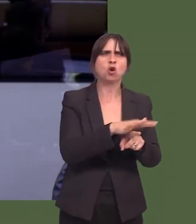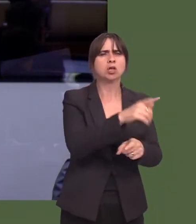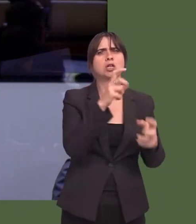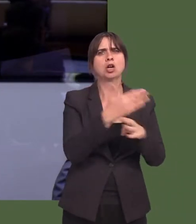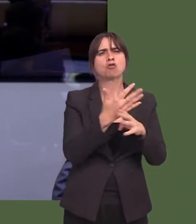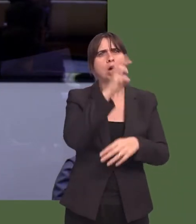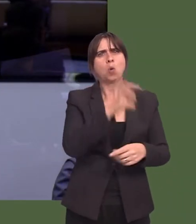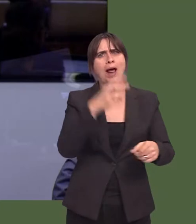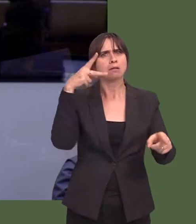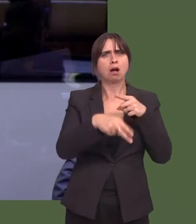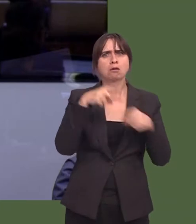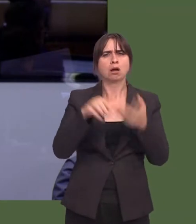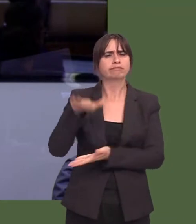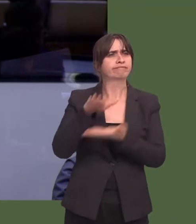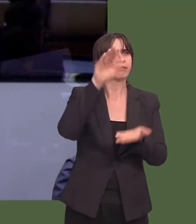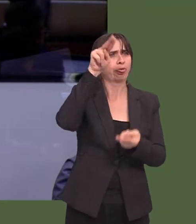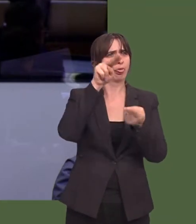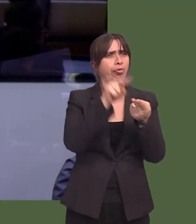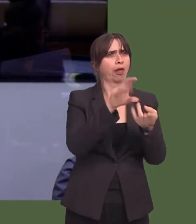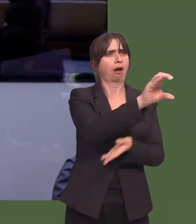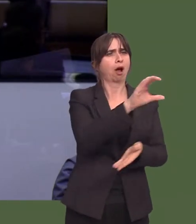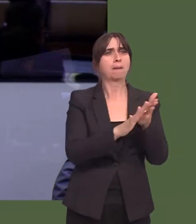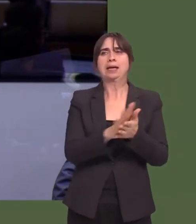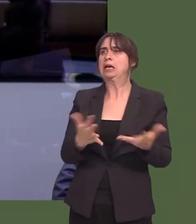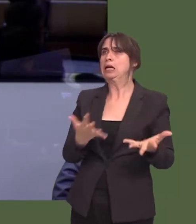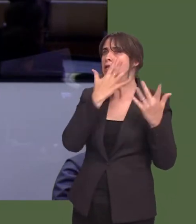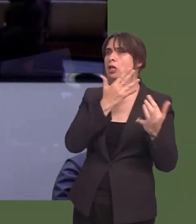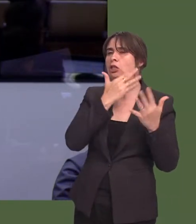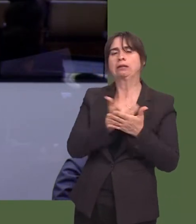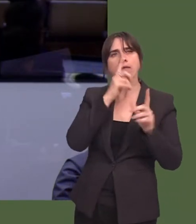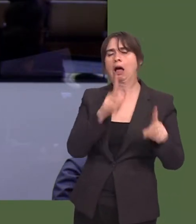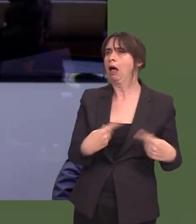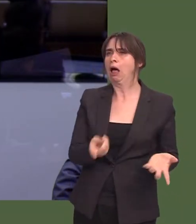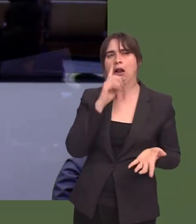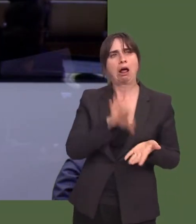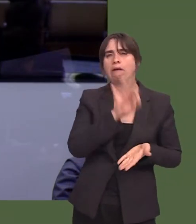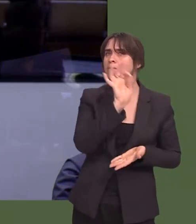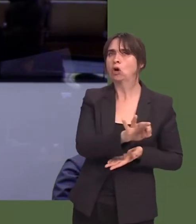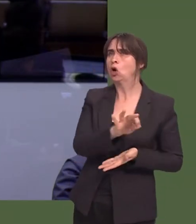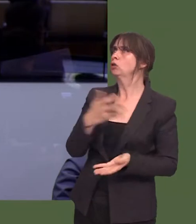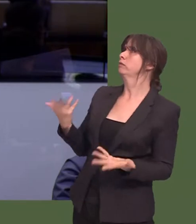cuts, thereby removing the opportunity for people to enjoy the benefit of work experience placements.